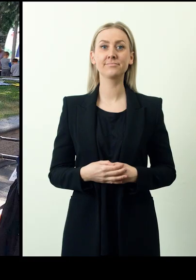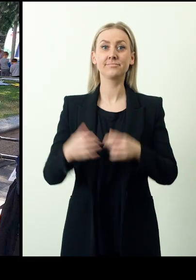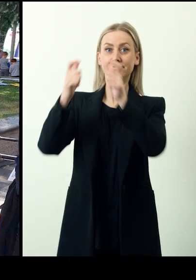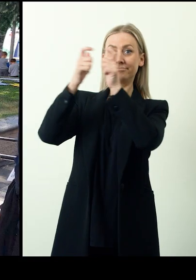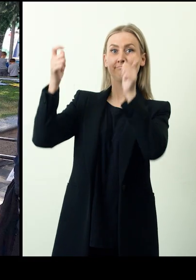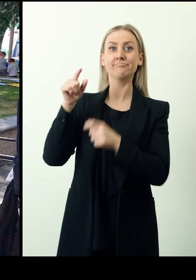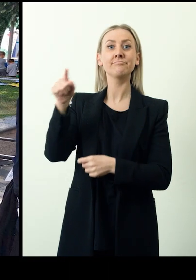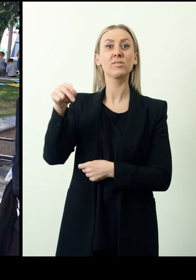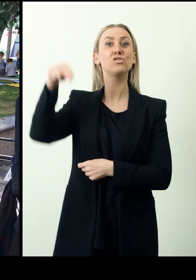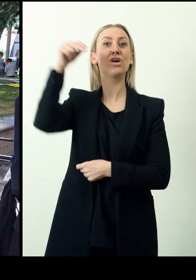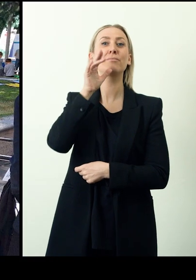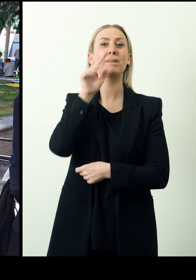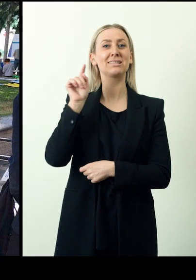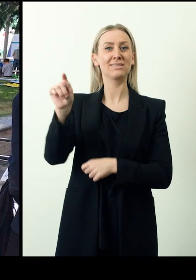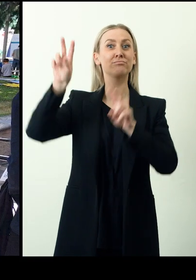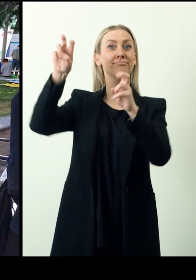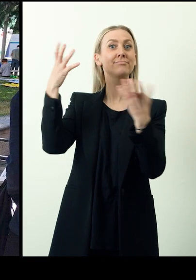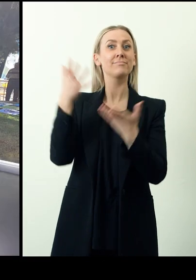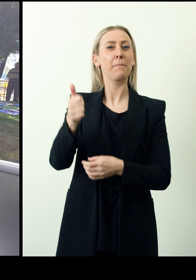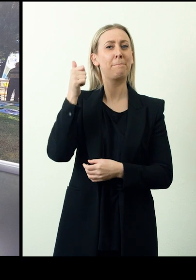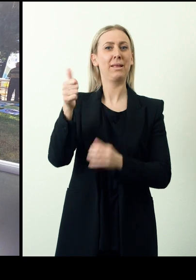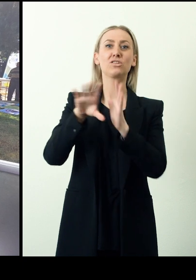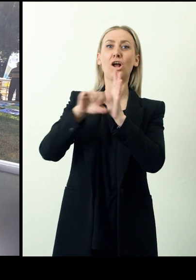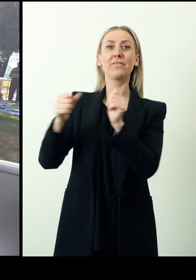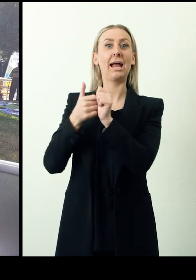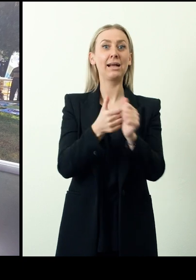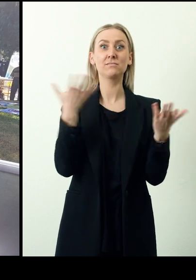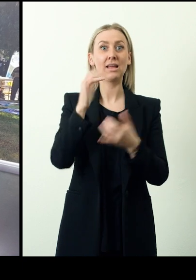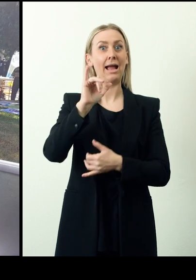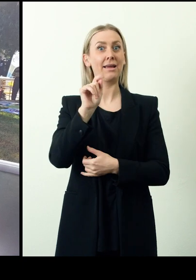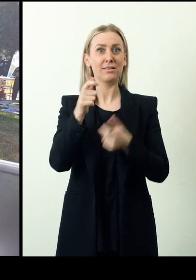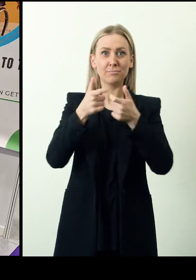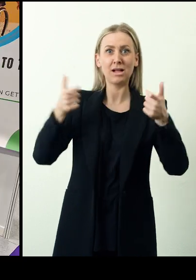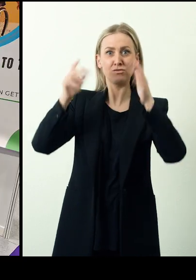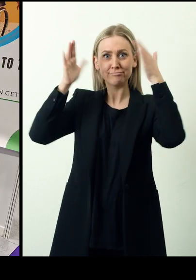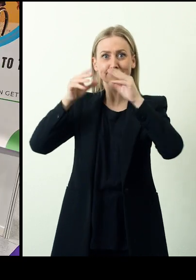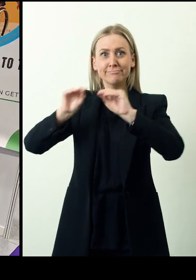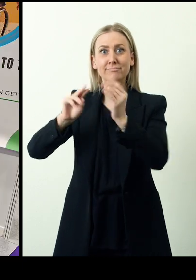In 2021, Brand Solution from North Macedonia launched Best Online Assistant, an IT platform offering